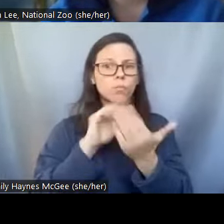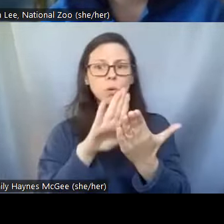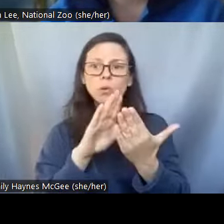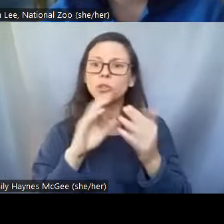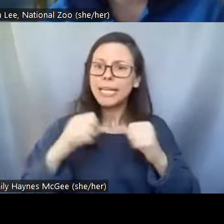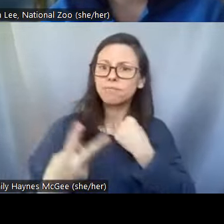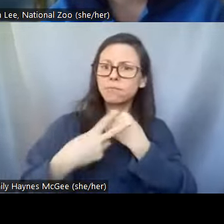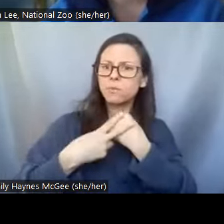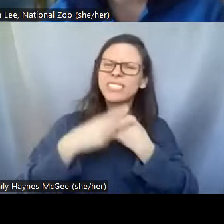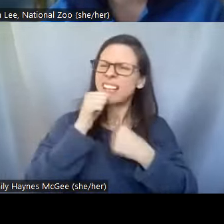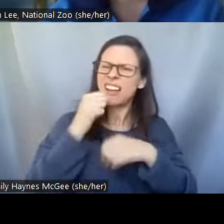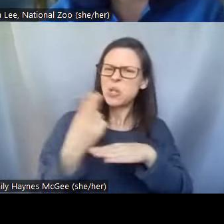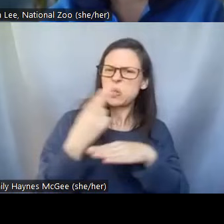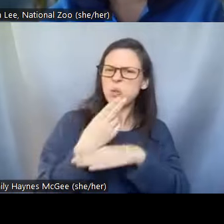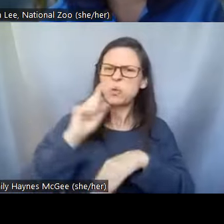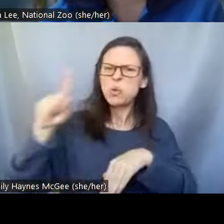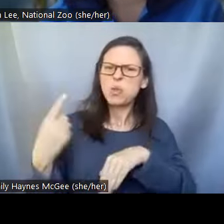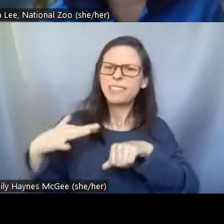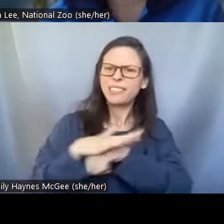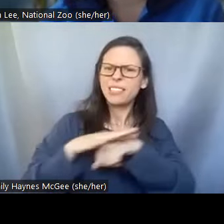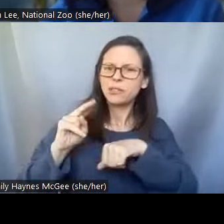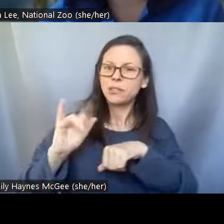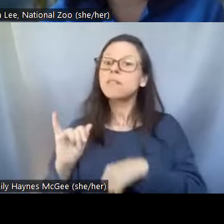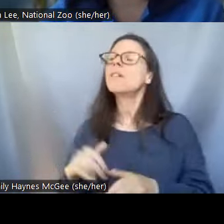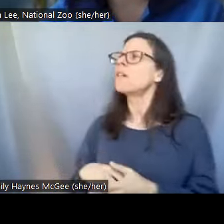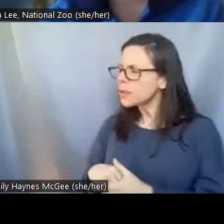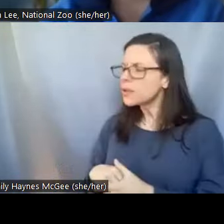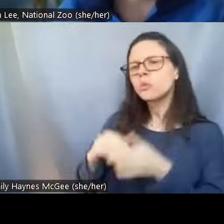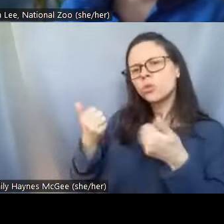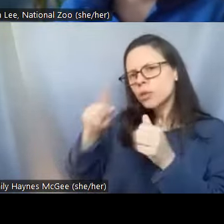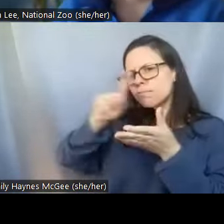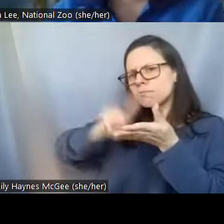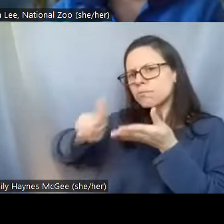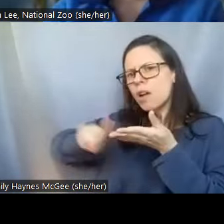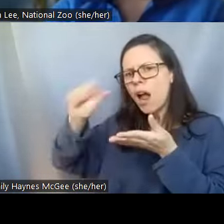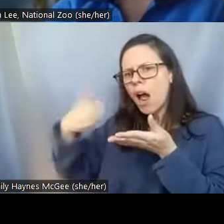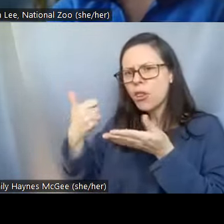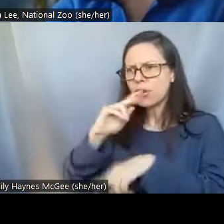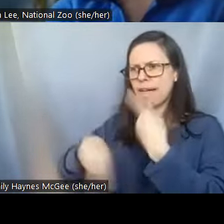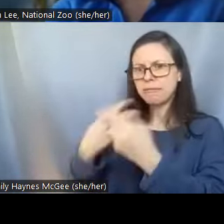working on finding other ways to preserve them and audience I want you to put in the chat right now.